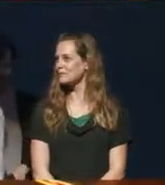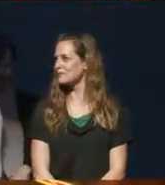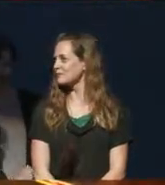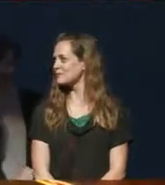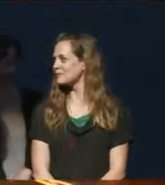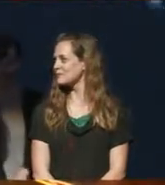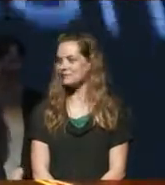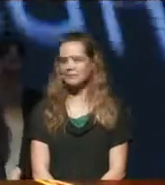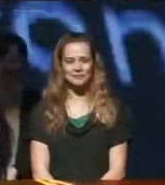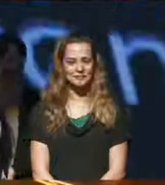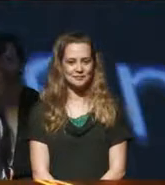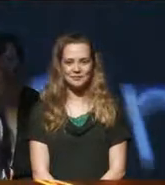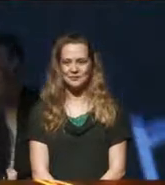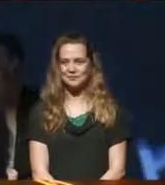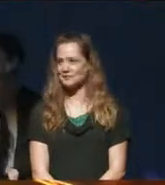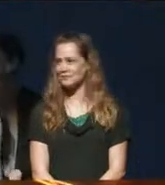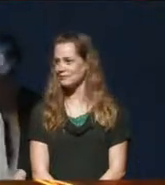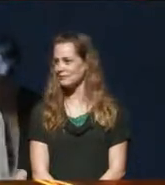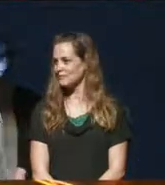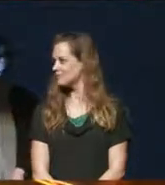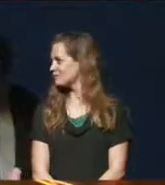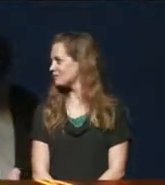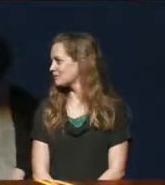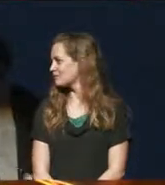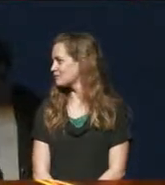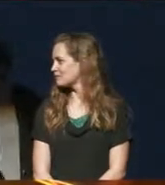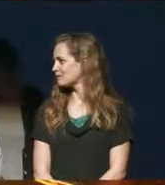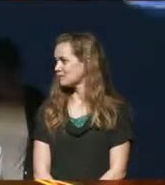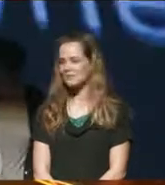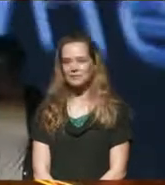He wiggles his hand to get someone's